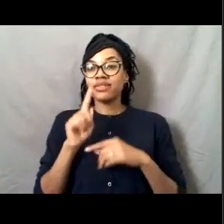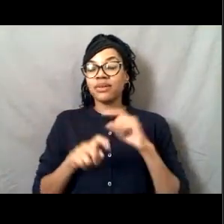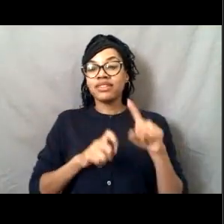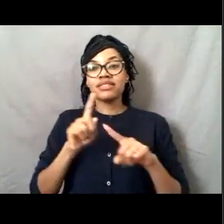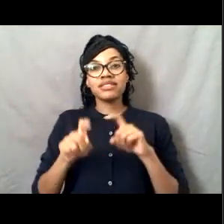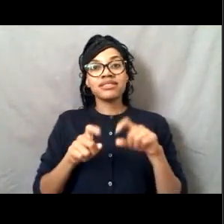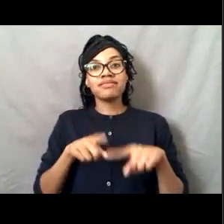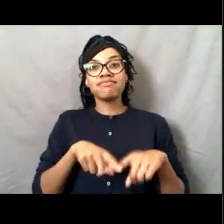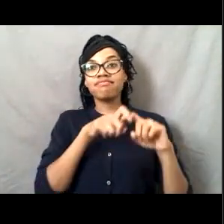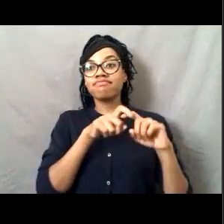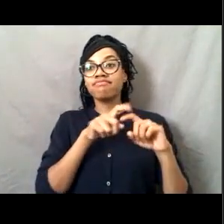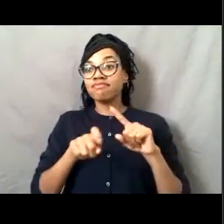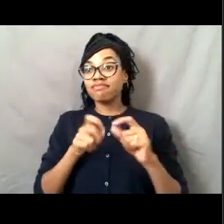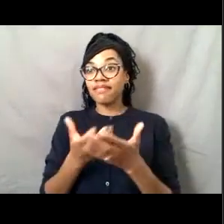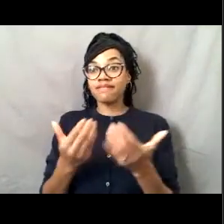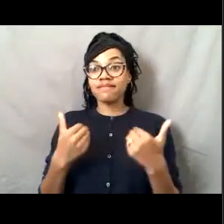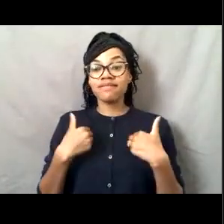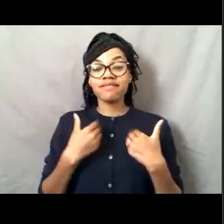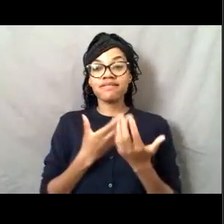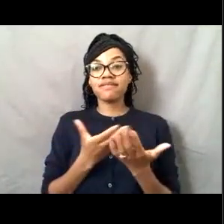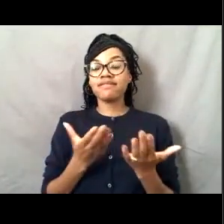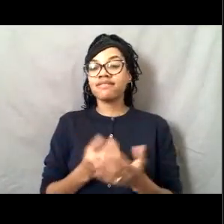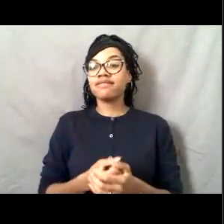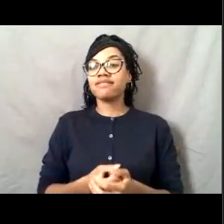of questions if there are any. [Lisa] All right.